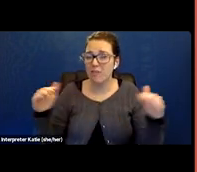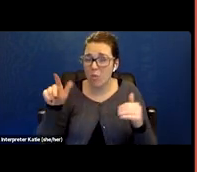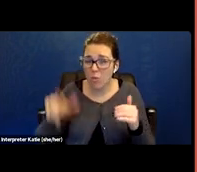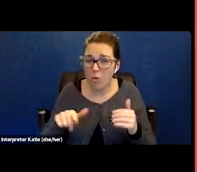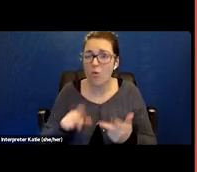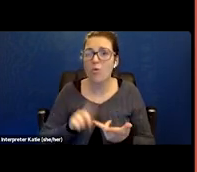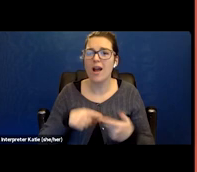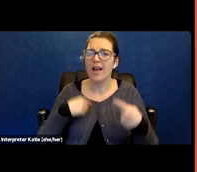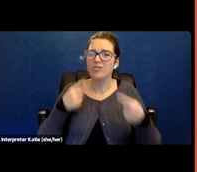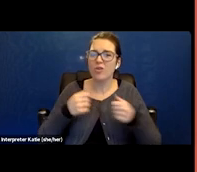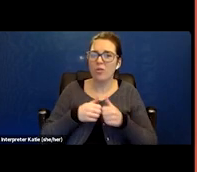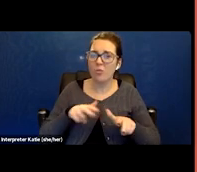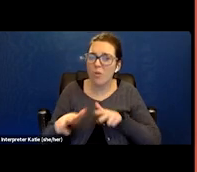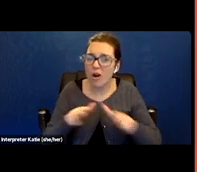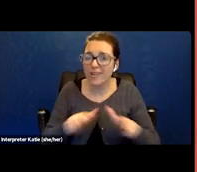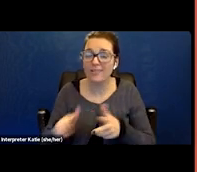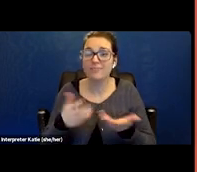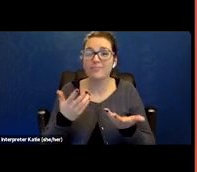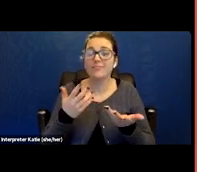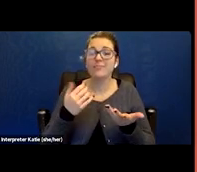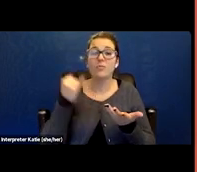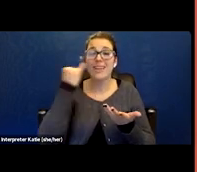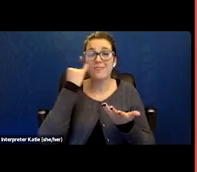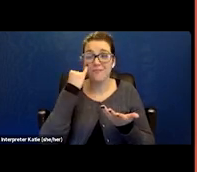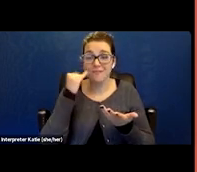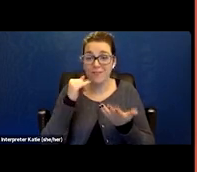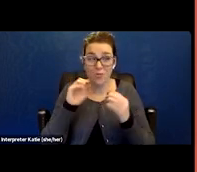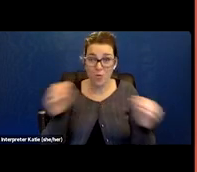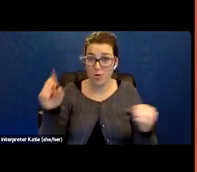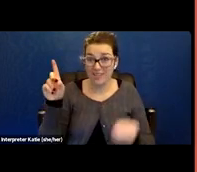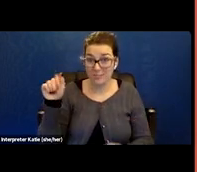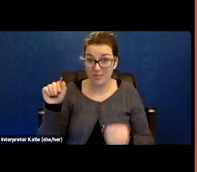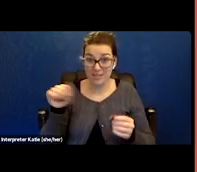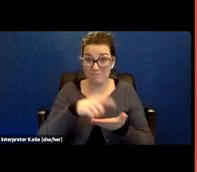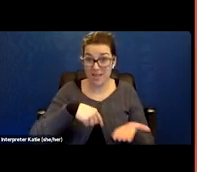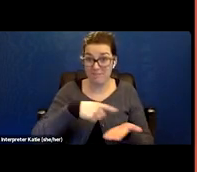So if disability didn't come through for me, again I don't know where I would be.